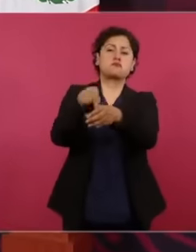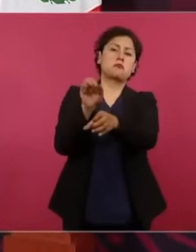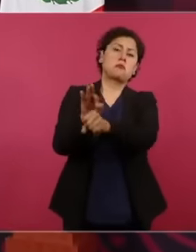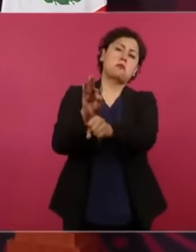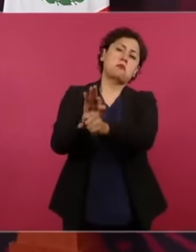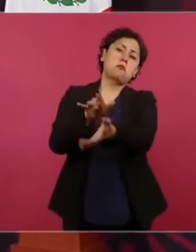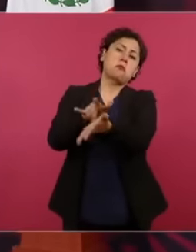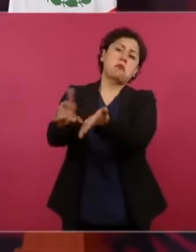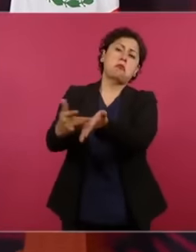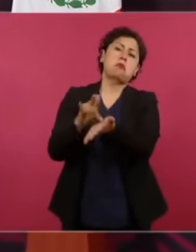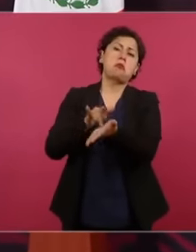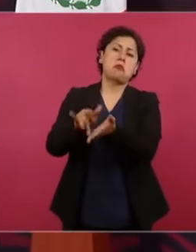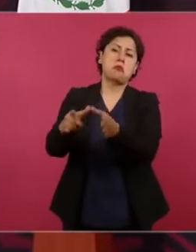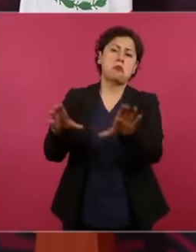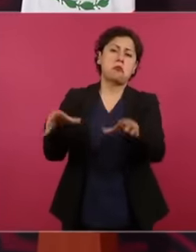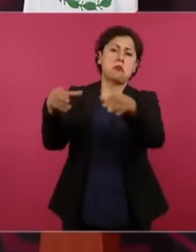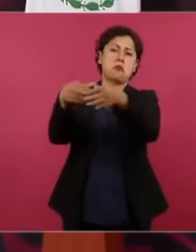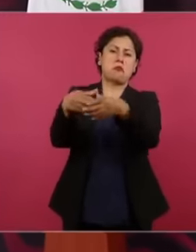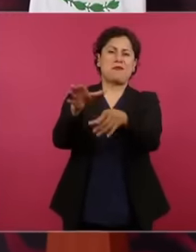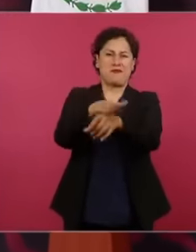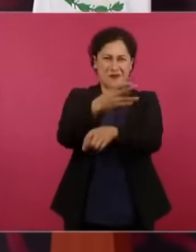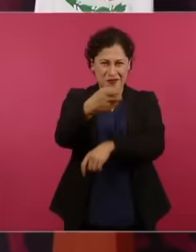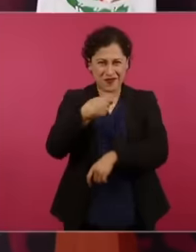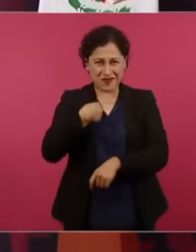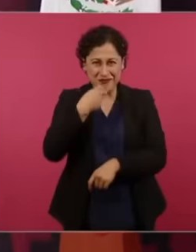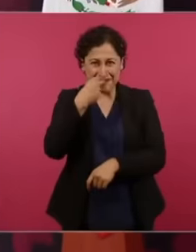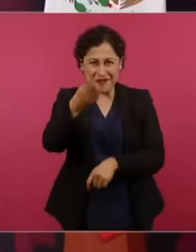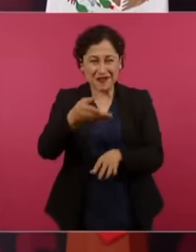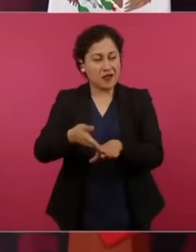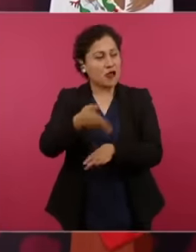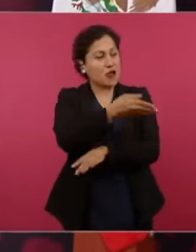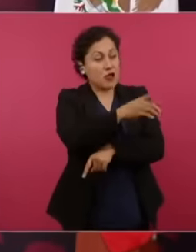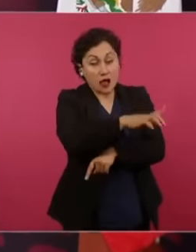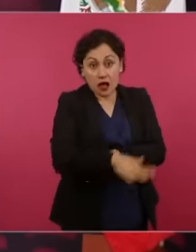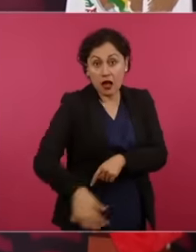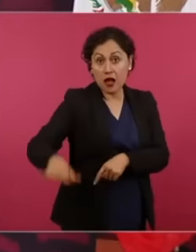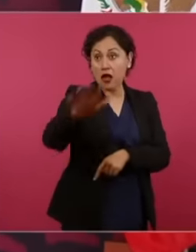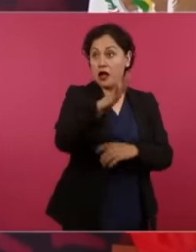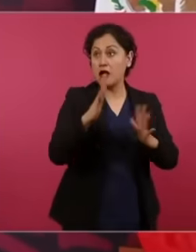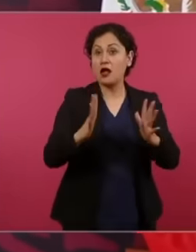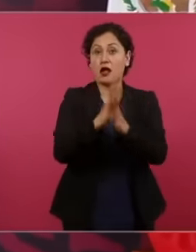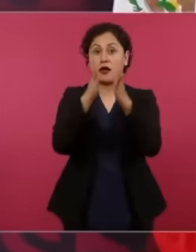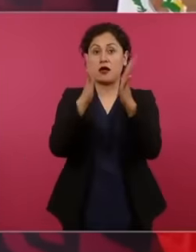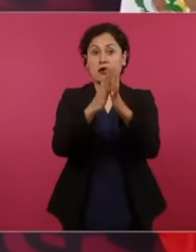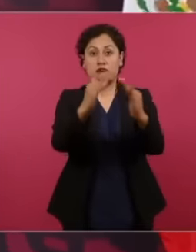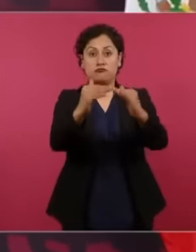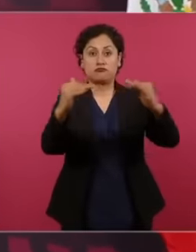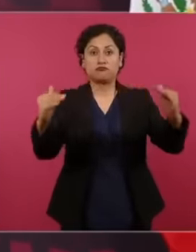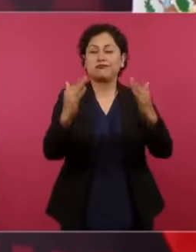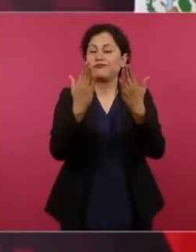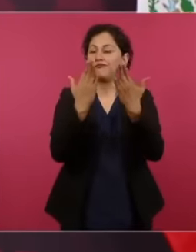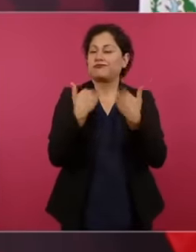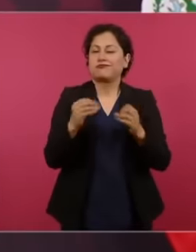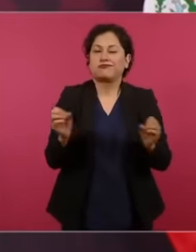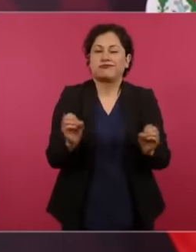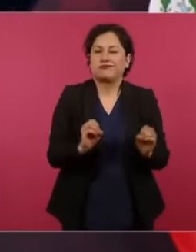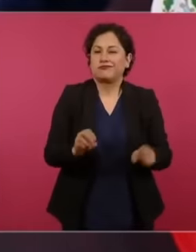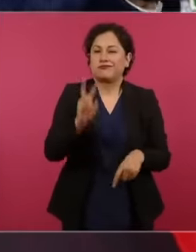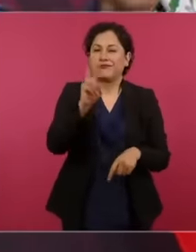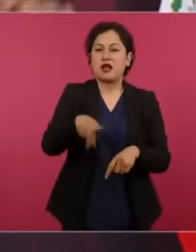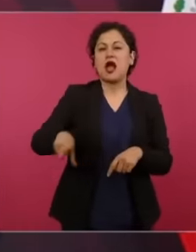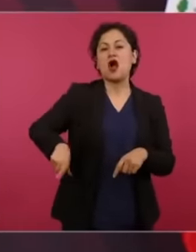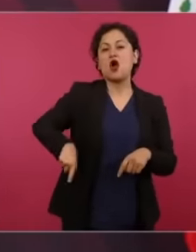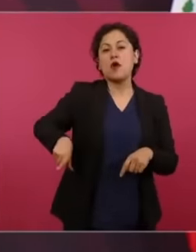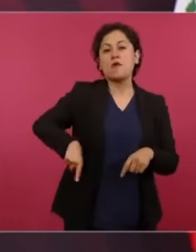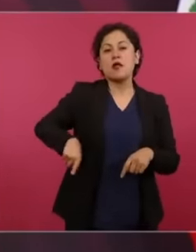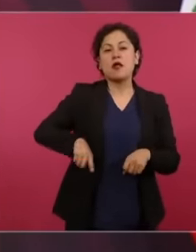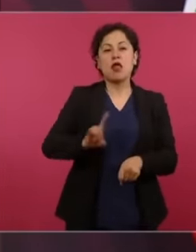it was an oligarchy, it was the government of a minority with a façade of democracy. So